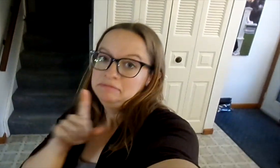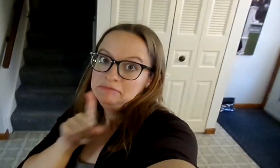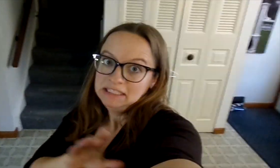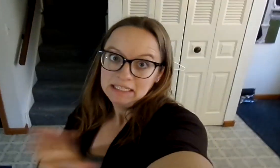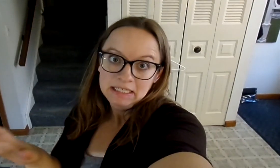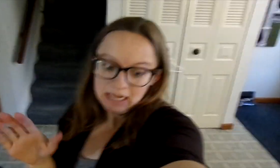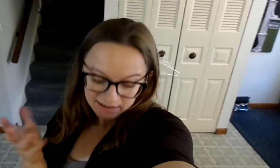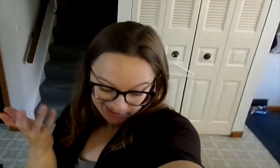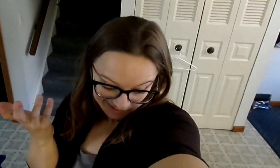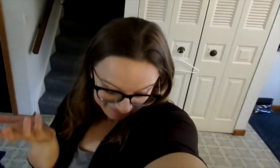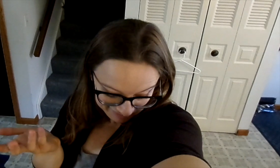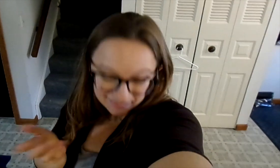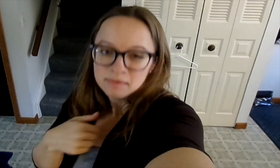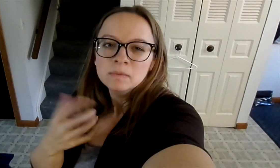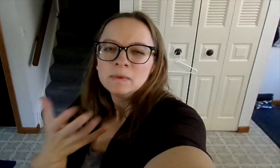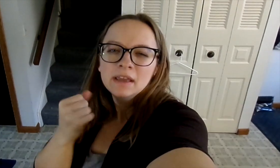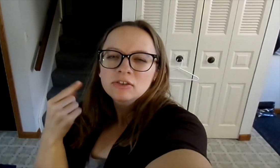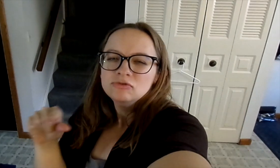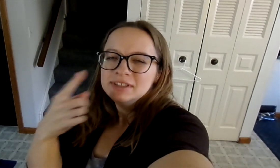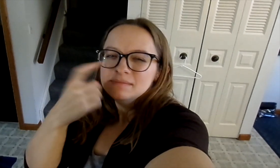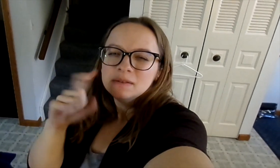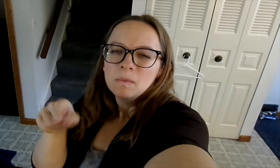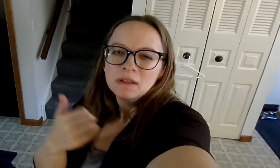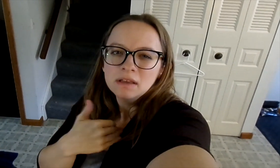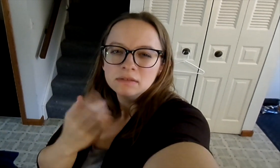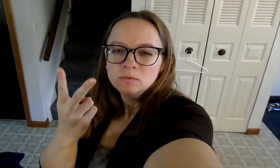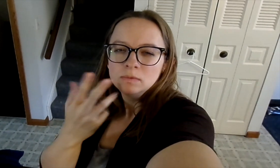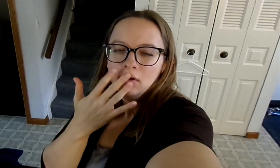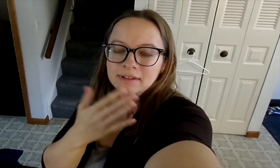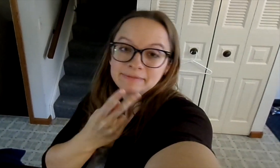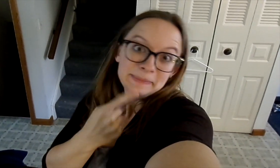Looks really nice. I wanted the green, just because they only have two colors,